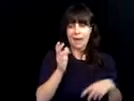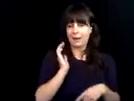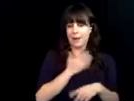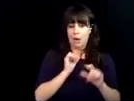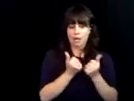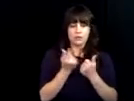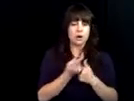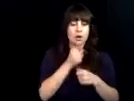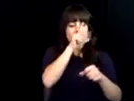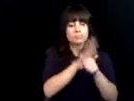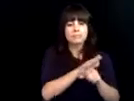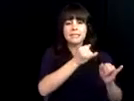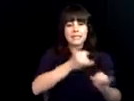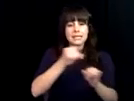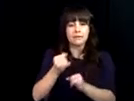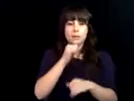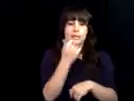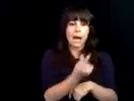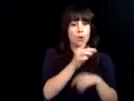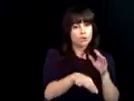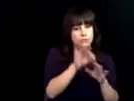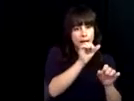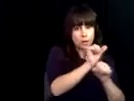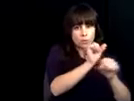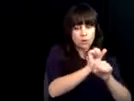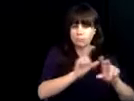speak with you about the business relations unit. The agency has